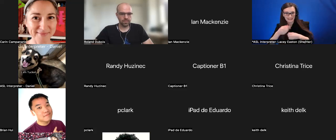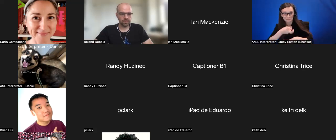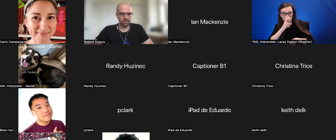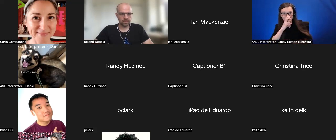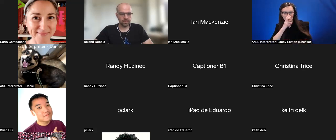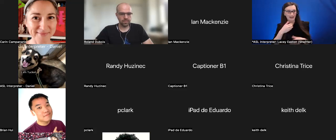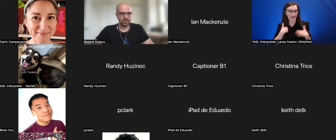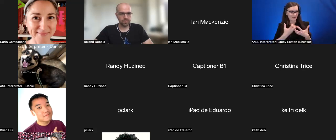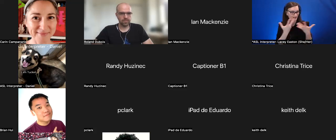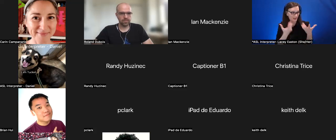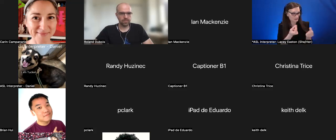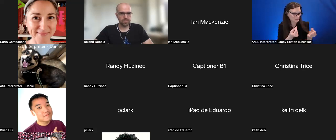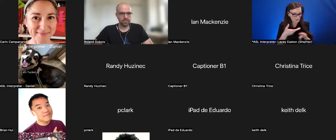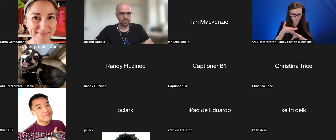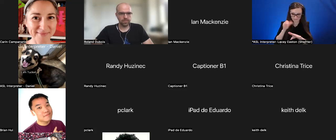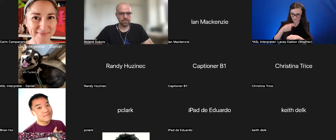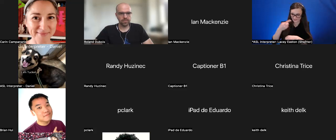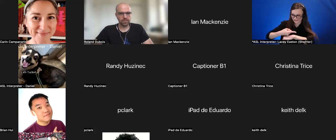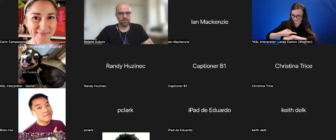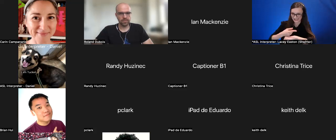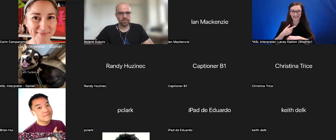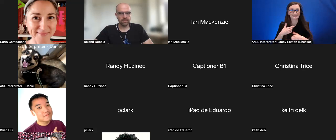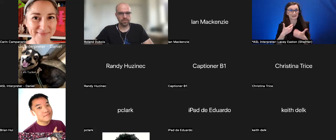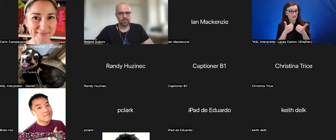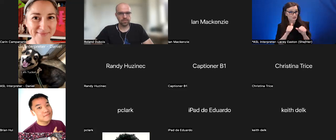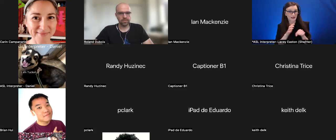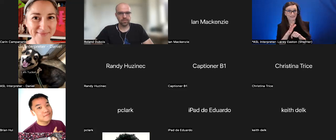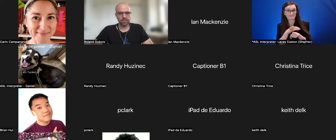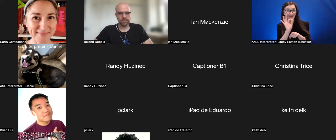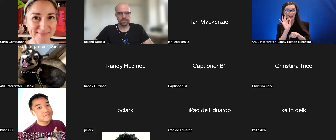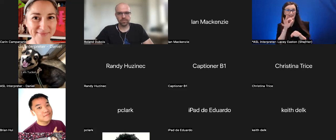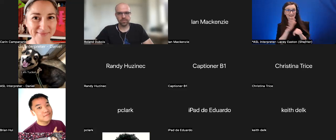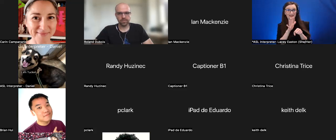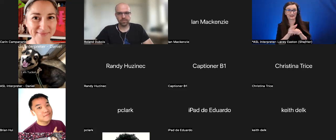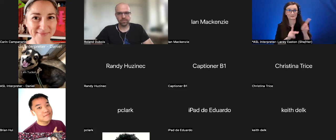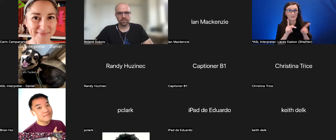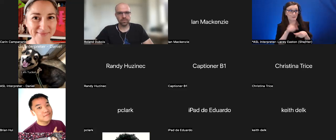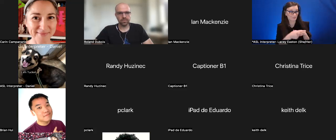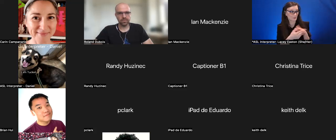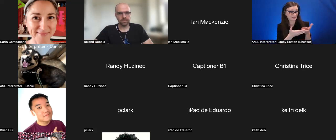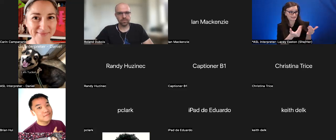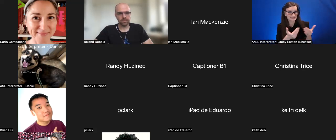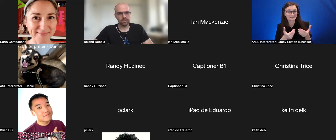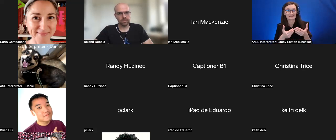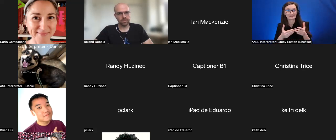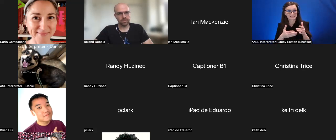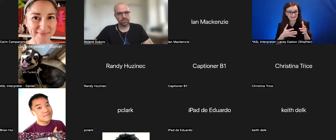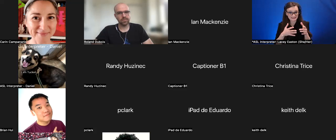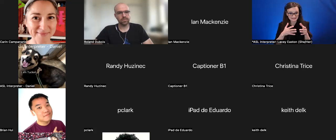get enough people to fill in the most basic gaps on your team. I would say staffing is